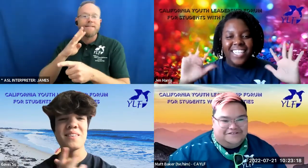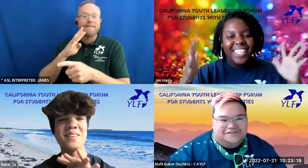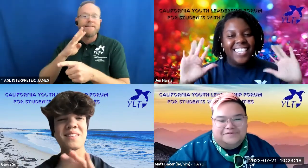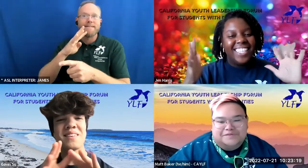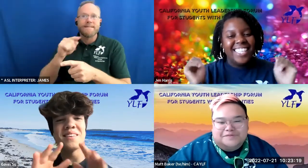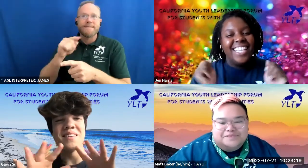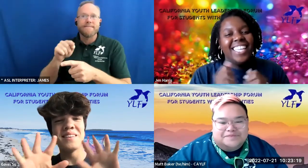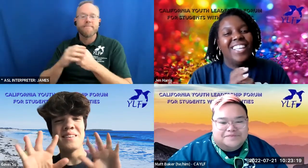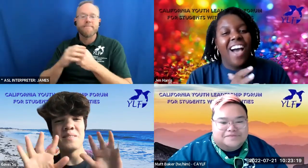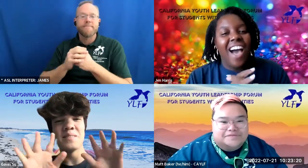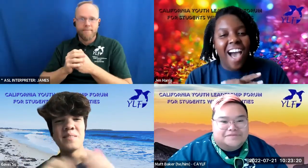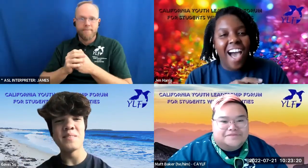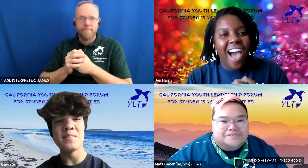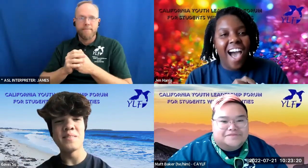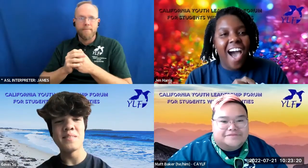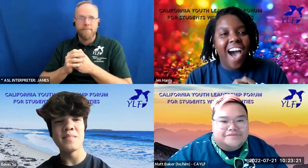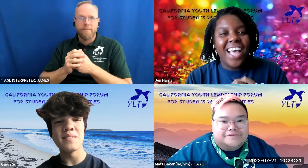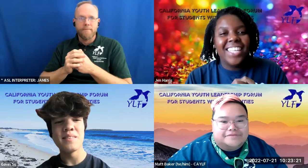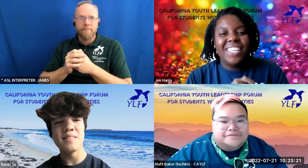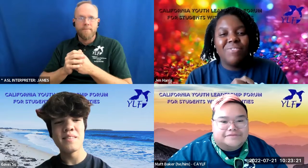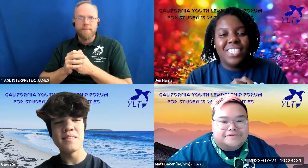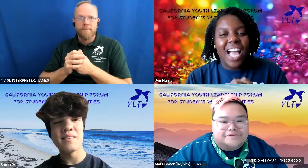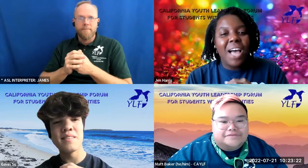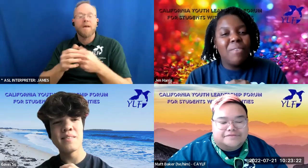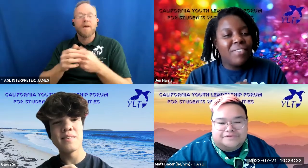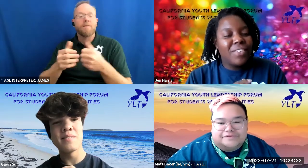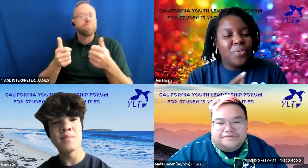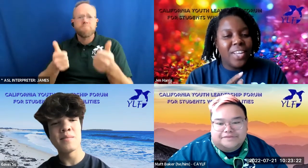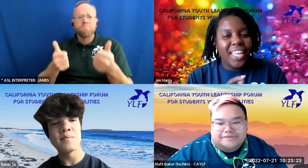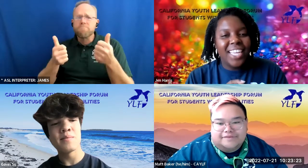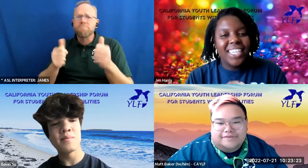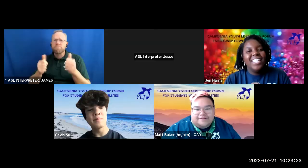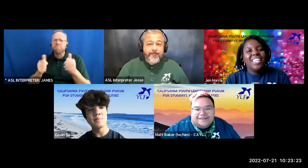okay i had to find the words to it awesome good job